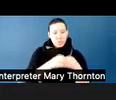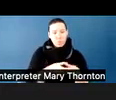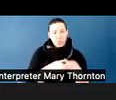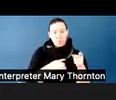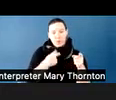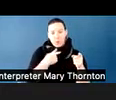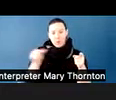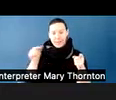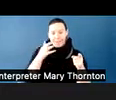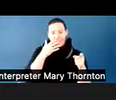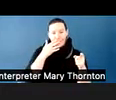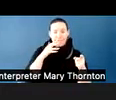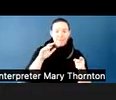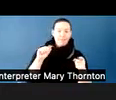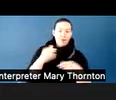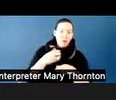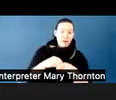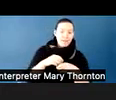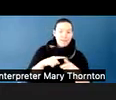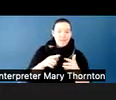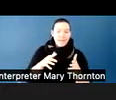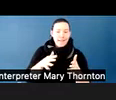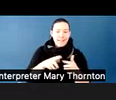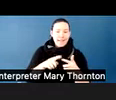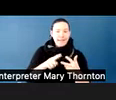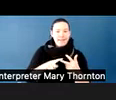ADHD, OCD, these are things that initially,